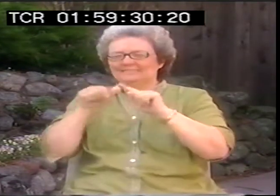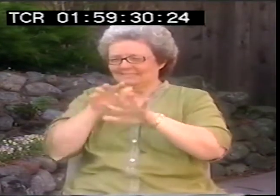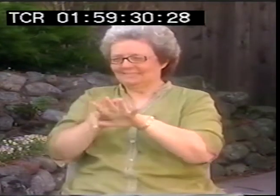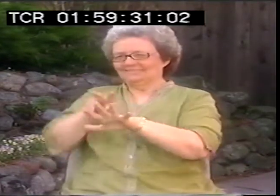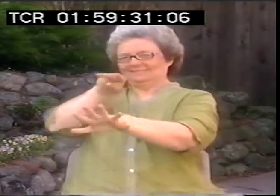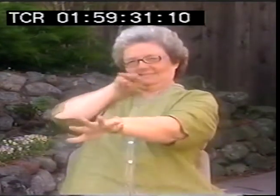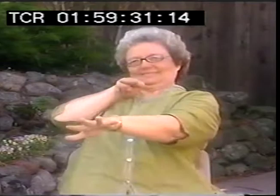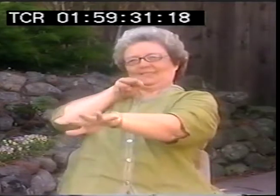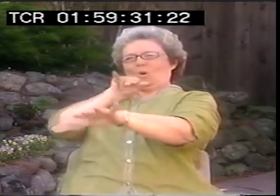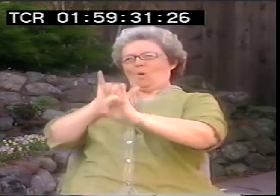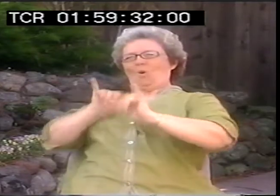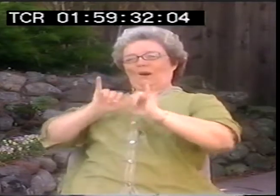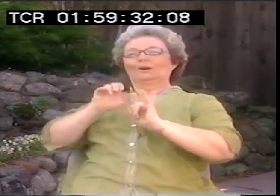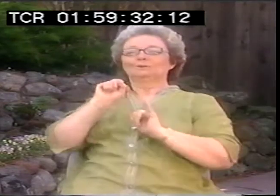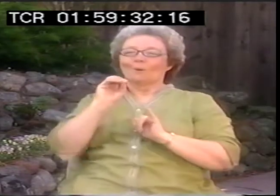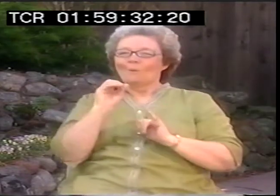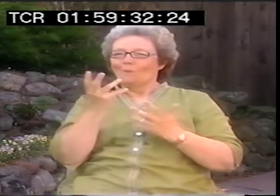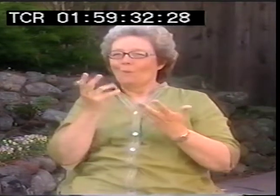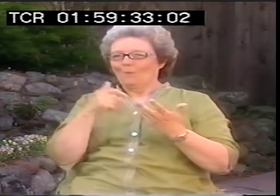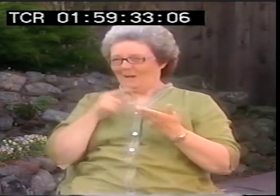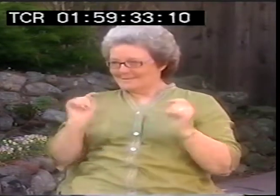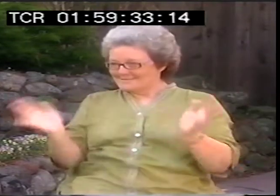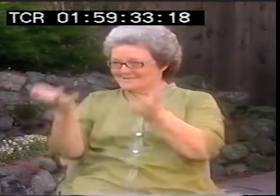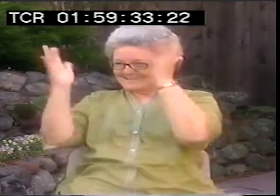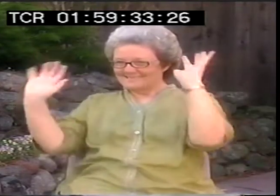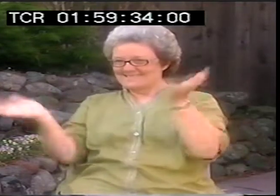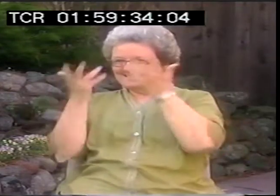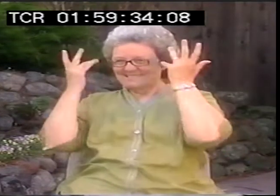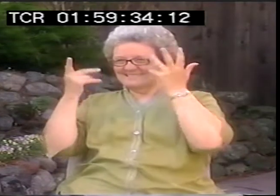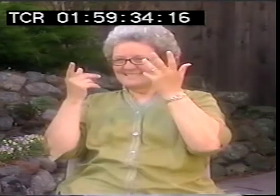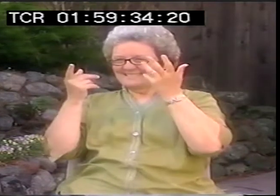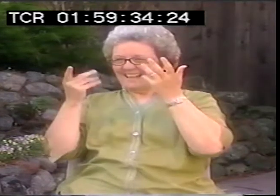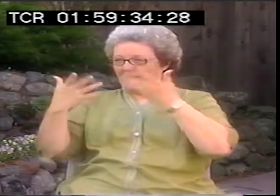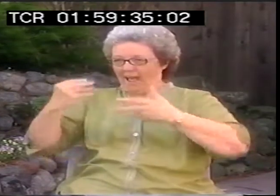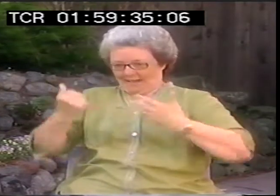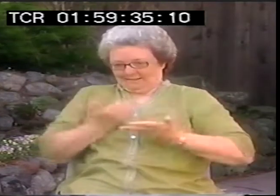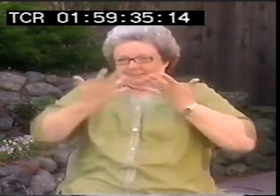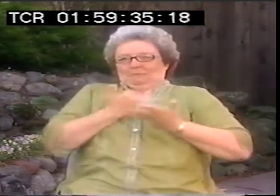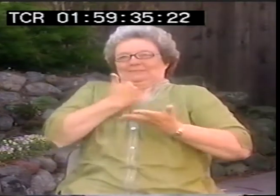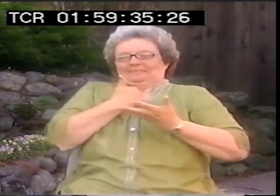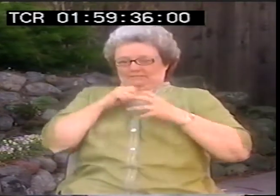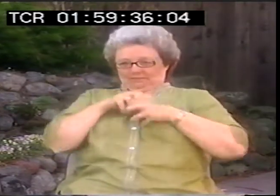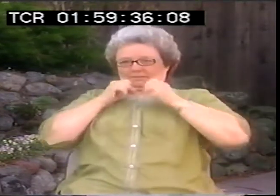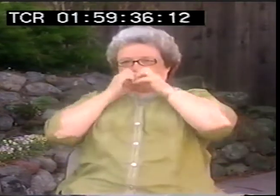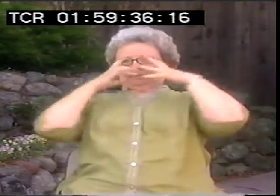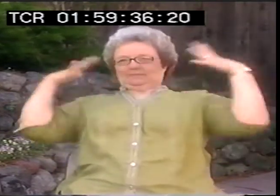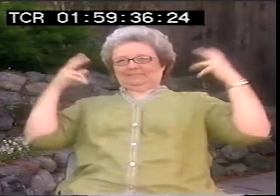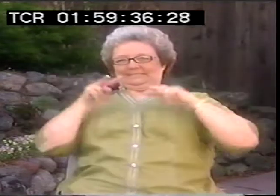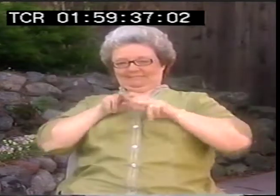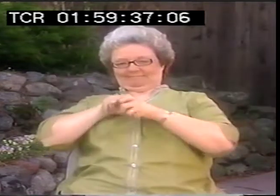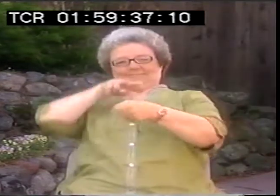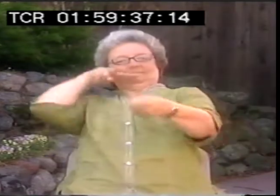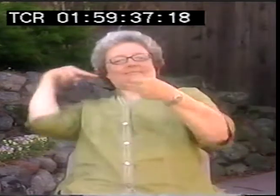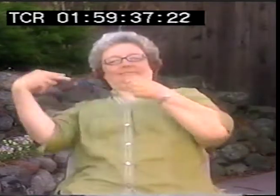And so, if you take a step back and you look at the dynamics of that, I want to fan the flames. So within myself.